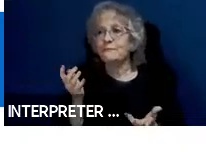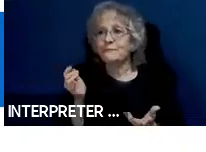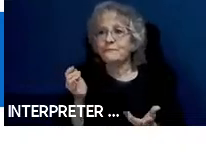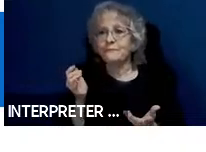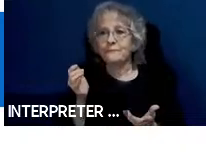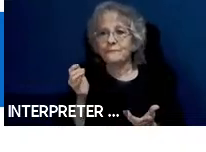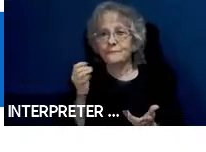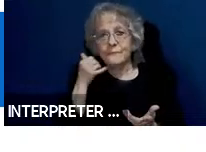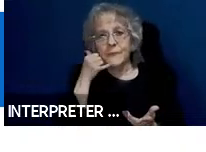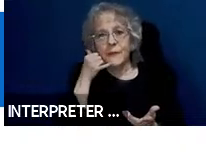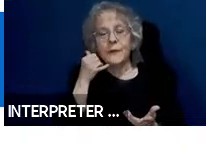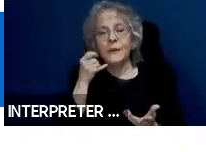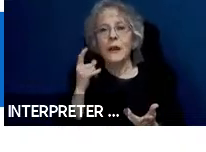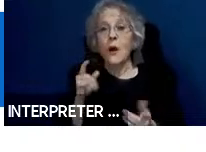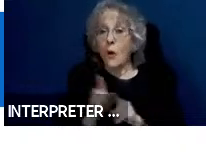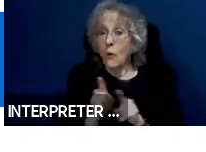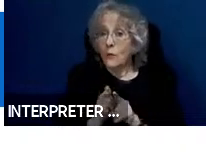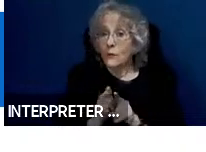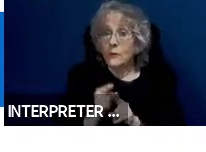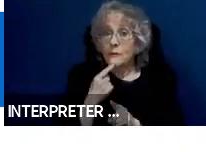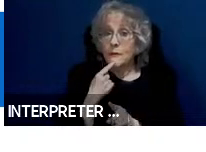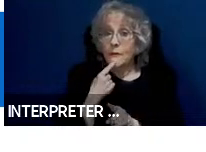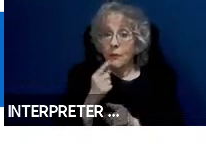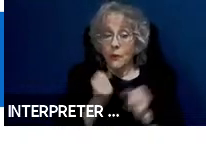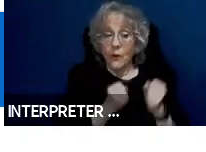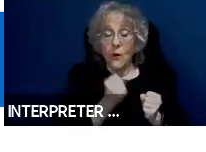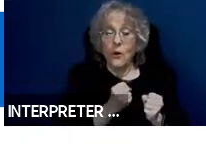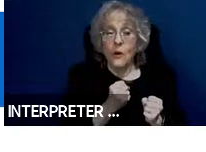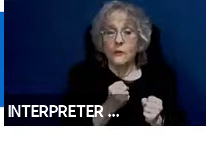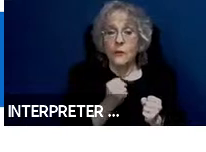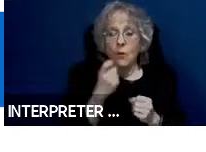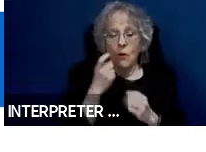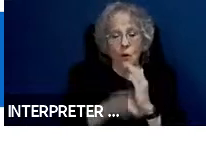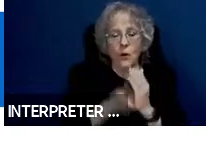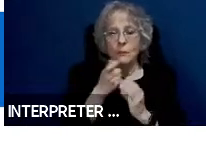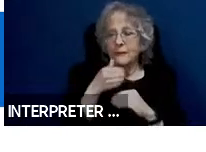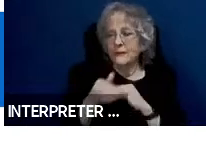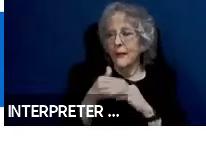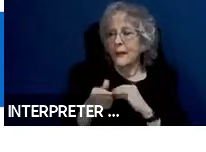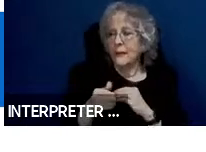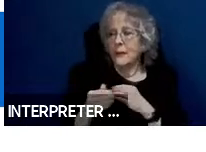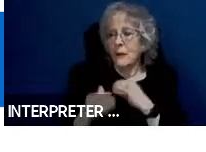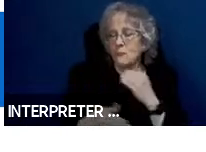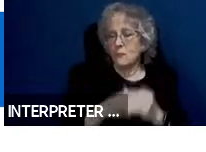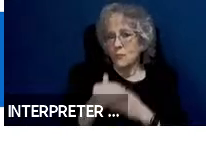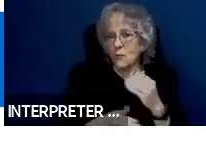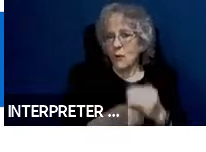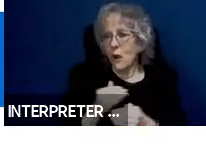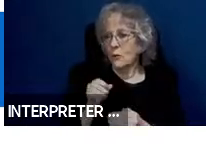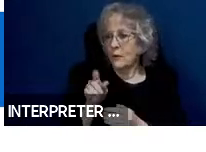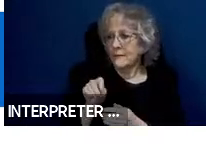also tell the car to automatically send progress texts either to the person who sent them or to the